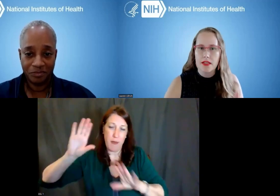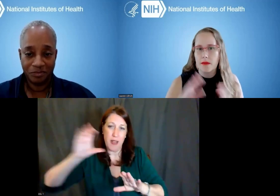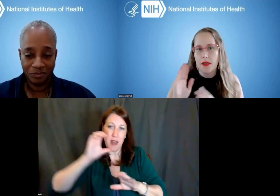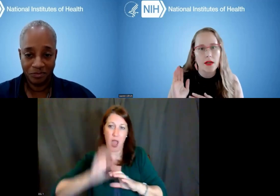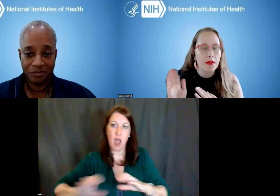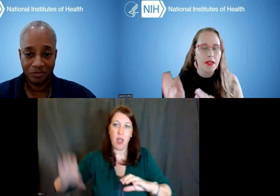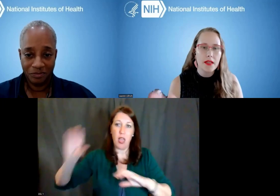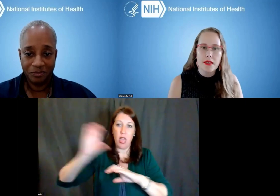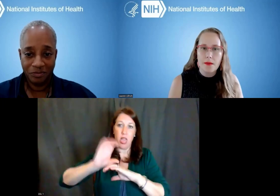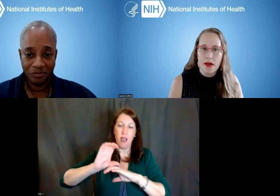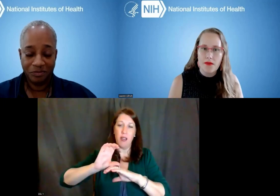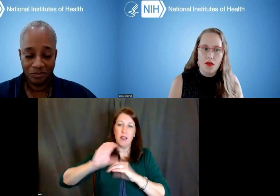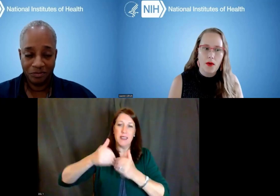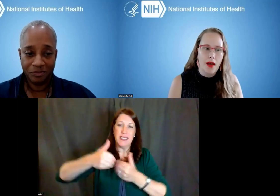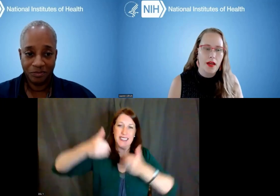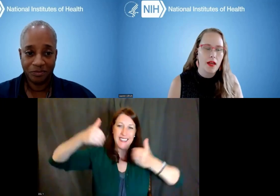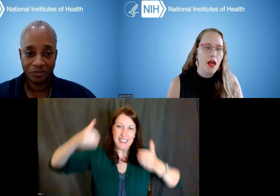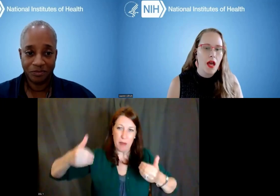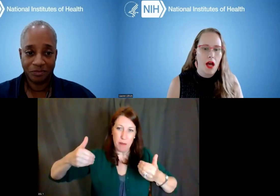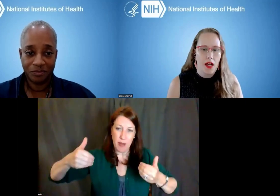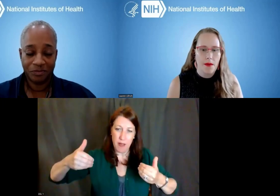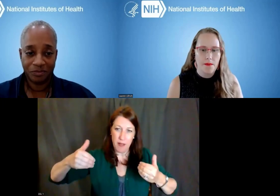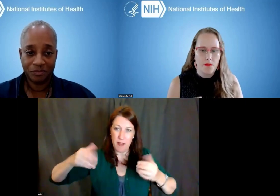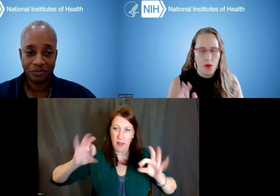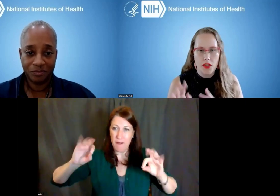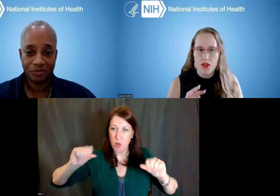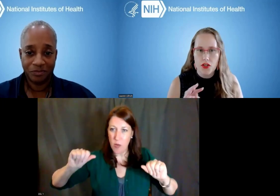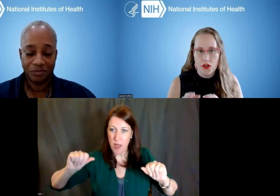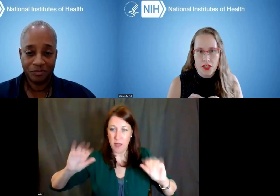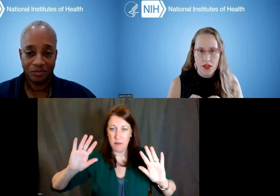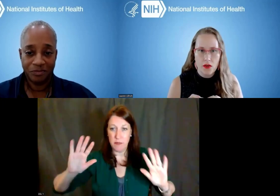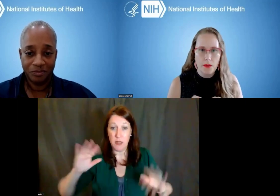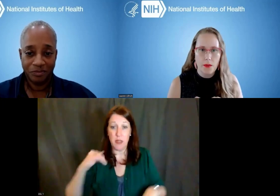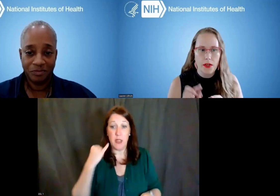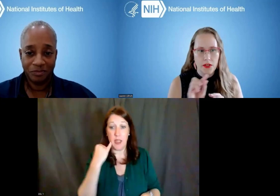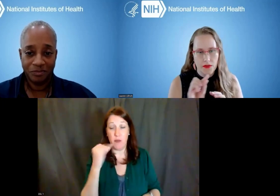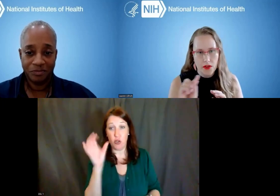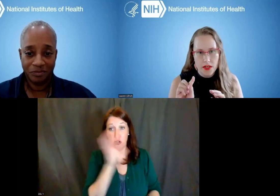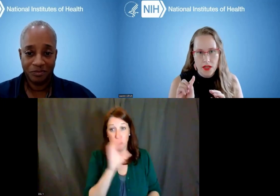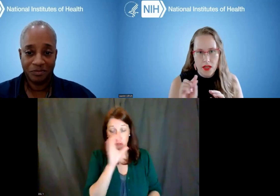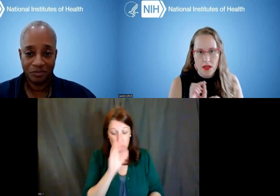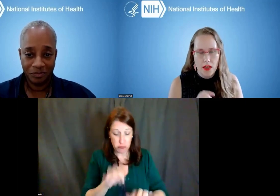it's going to be a completely separate FOA. When you're searching, you can put "diversity"